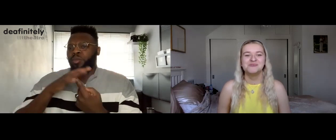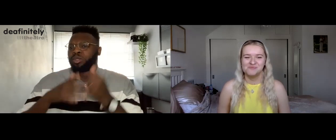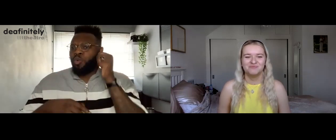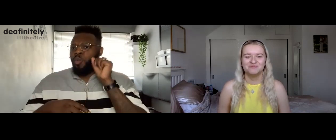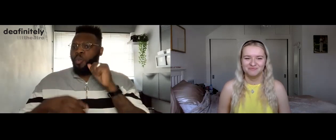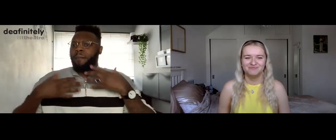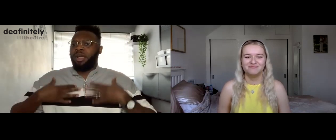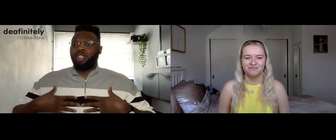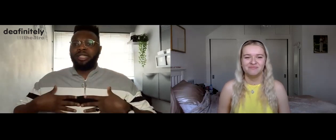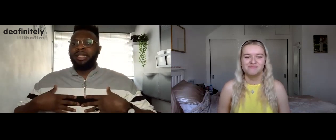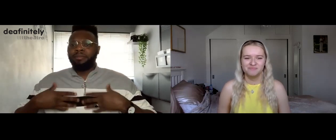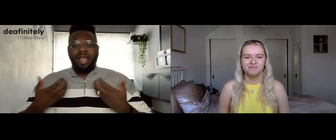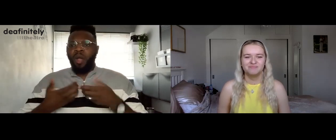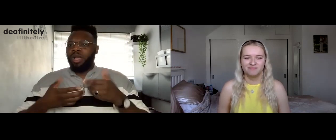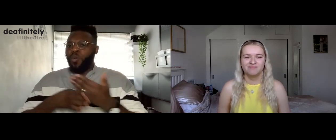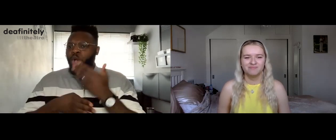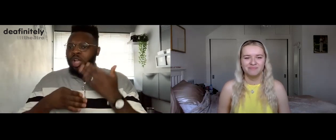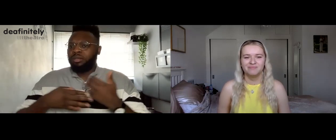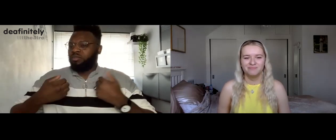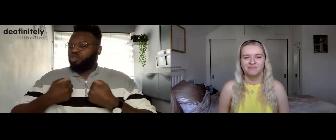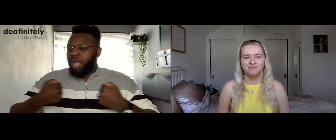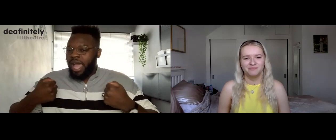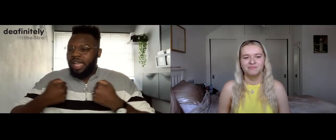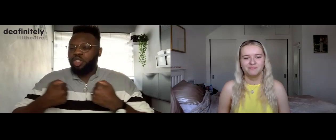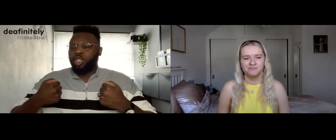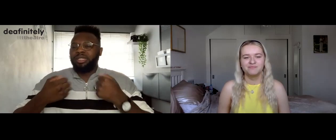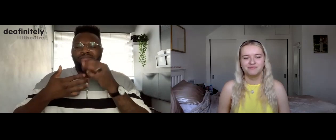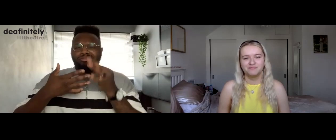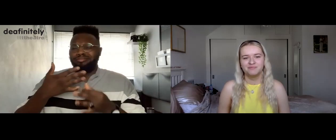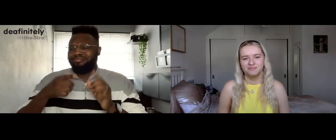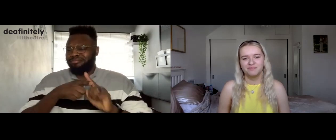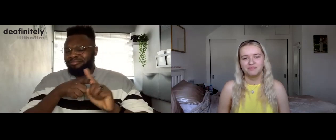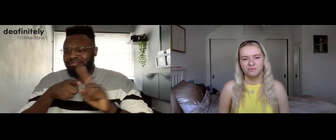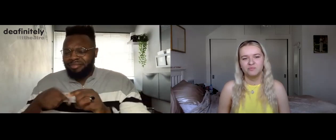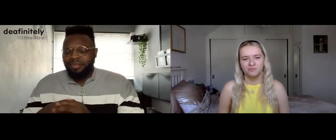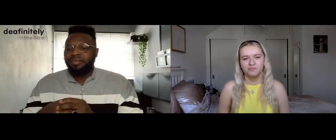it's important to know how your body works, strength etc.